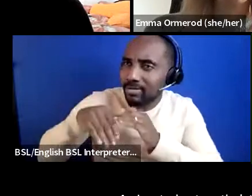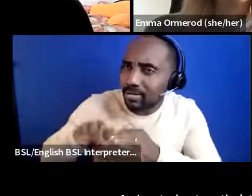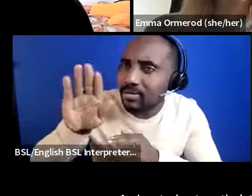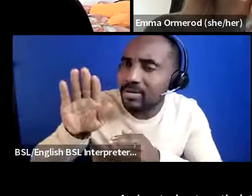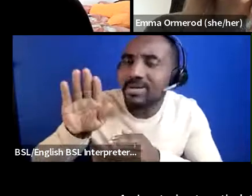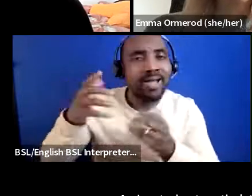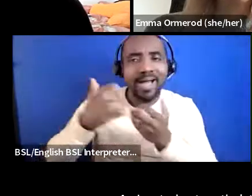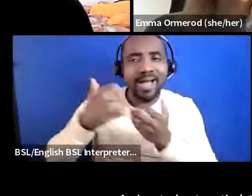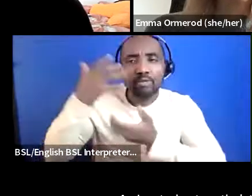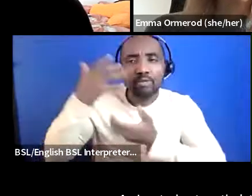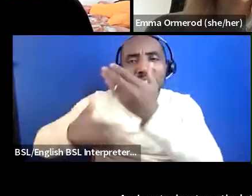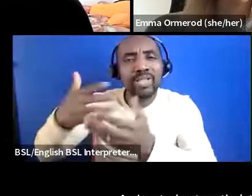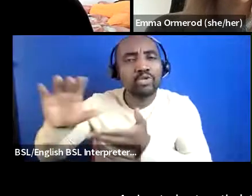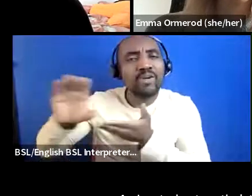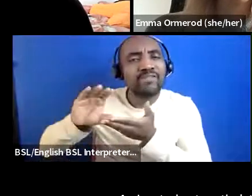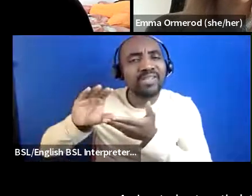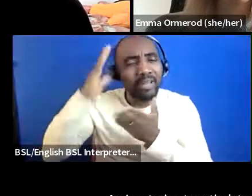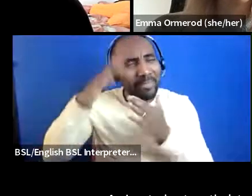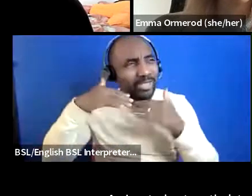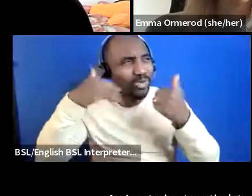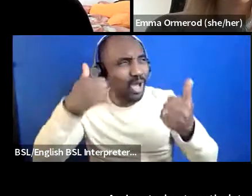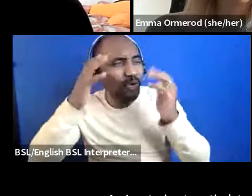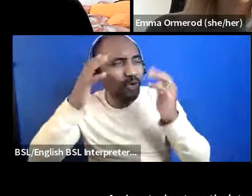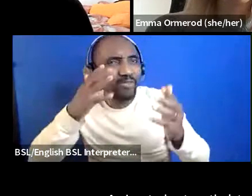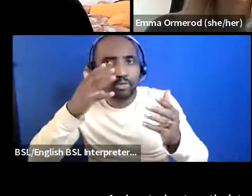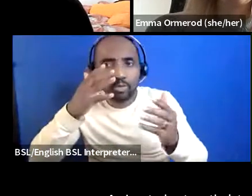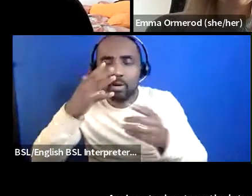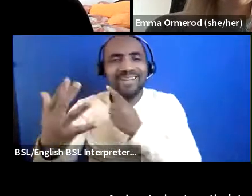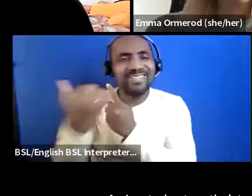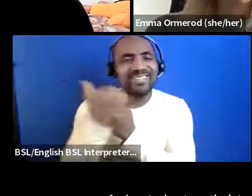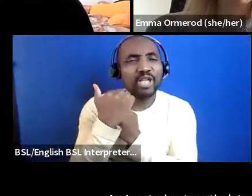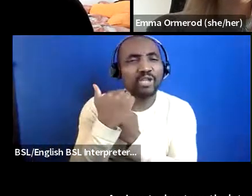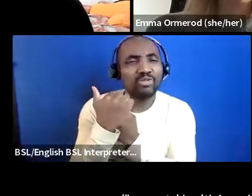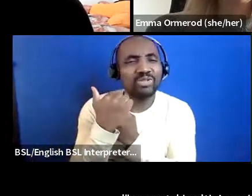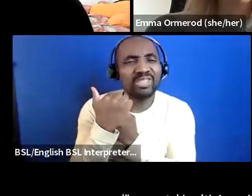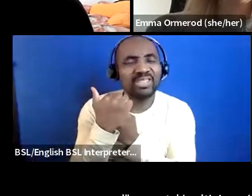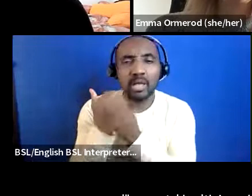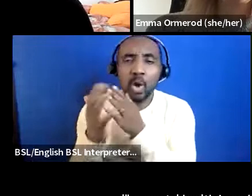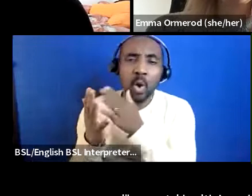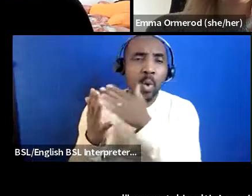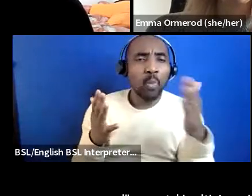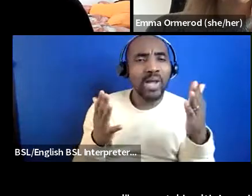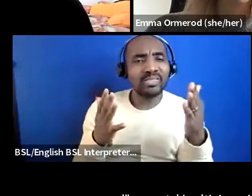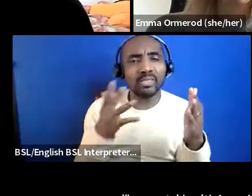mental health and you need to go under diagnosis like under this western medical model of like